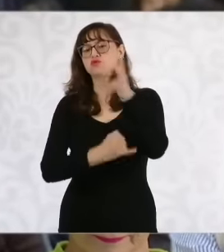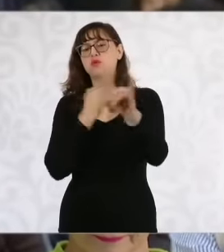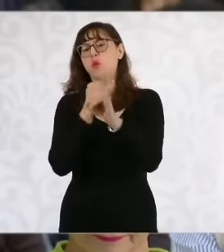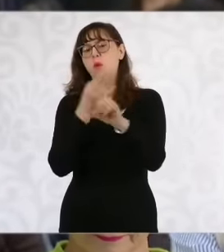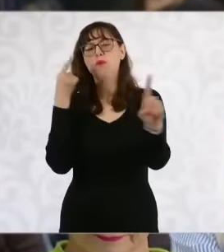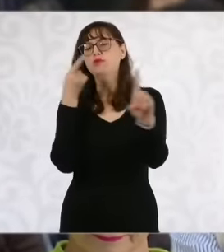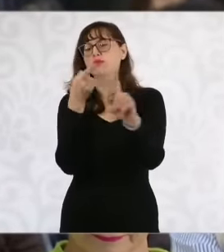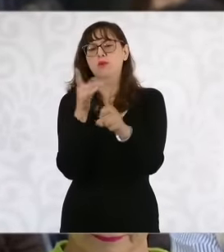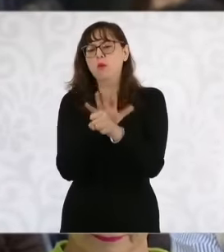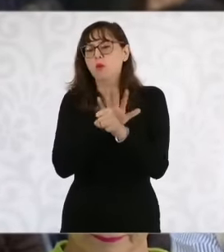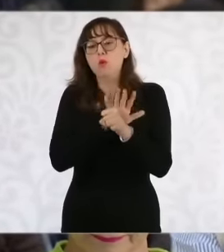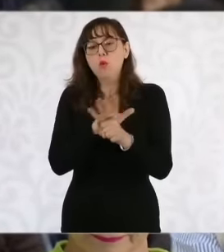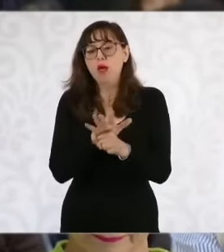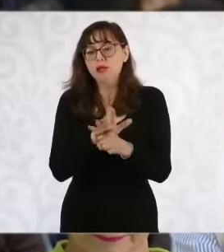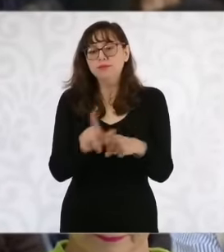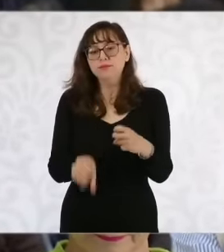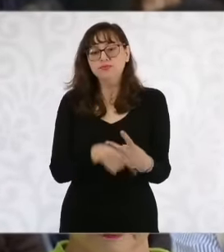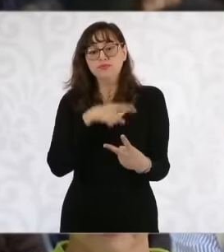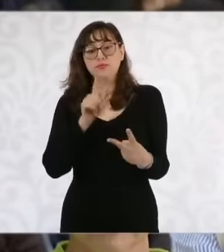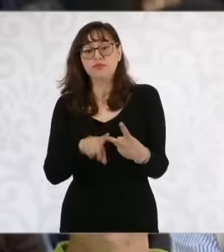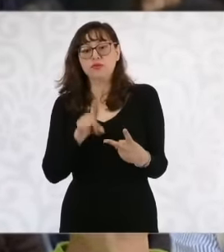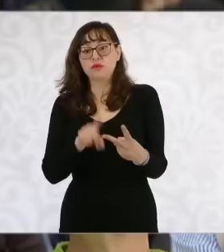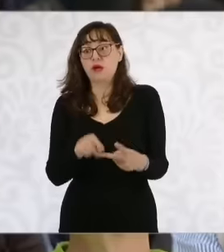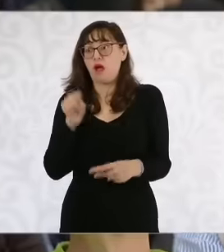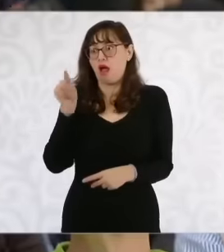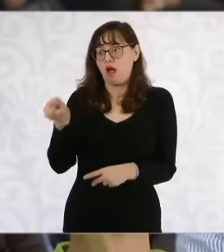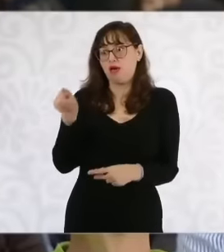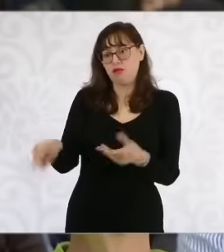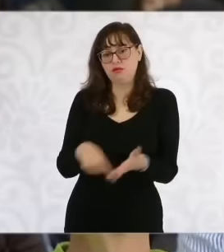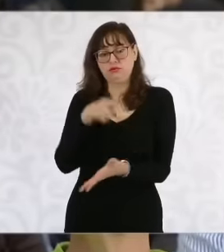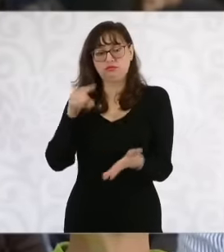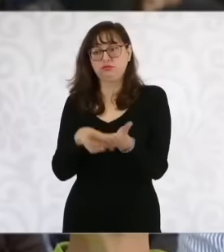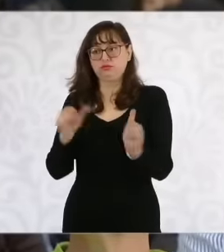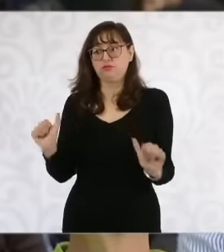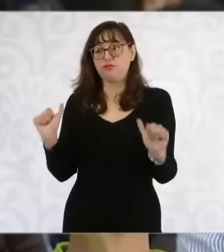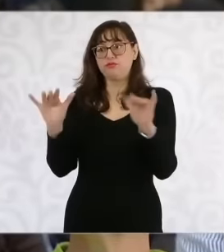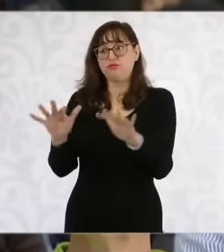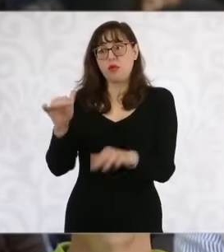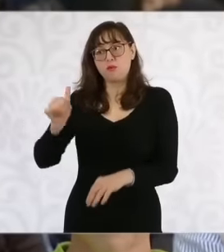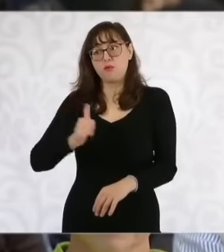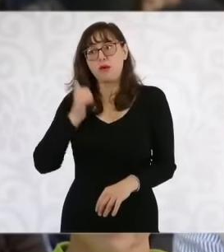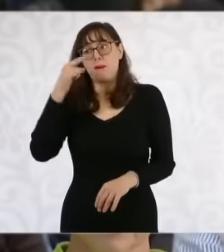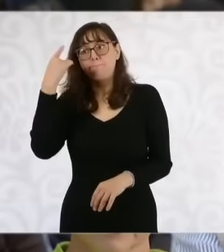How do you plan to use this platform to strengthen the Mexican economy and thus